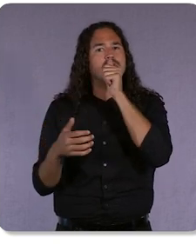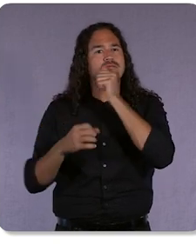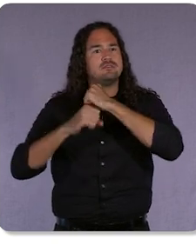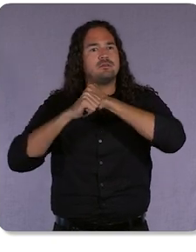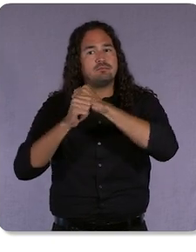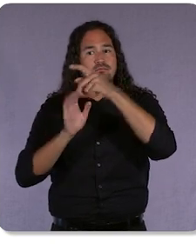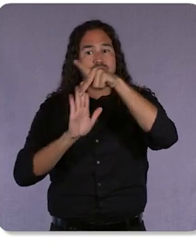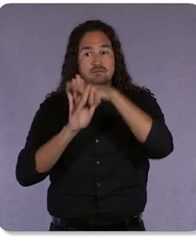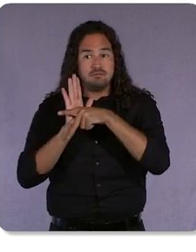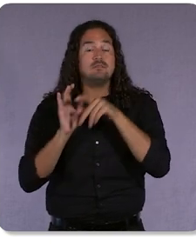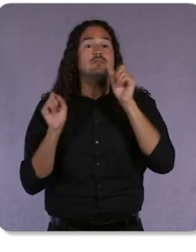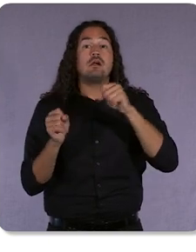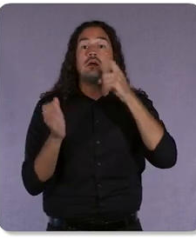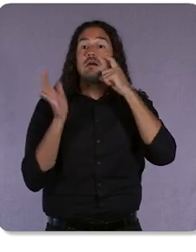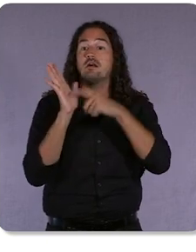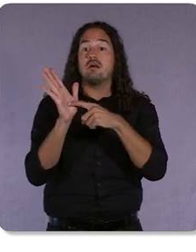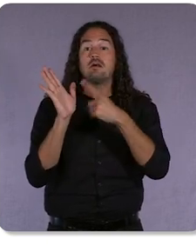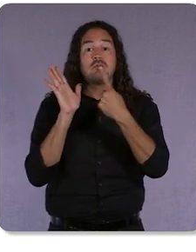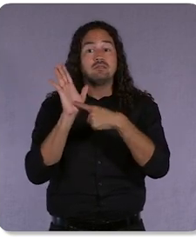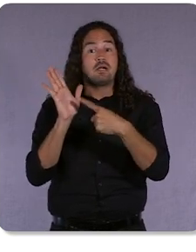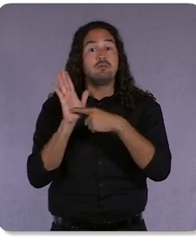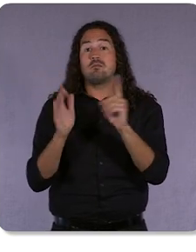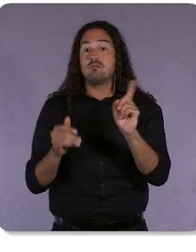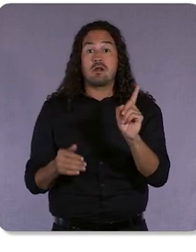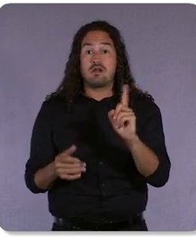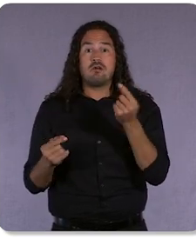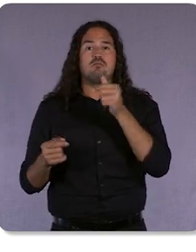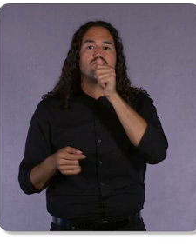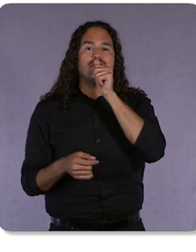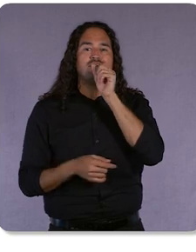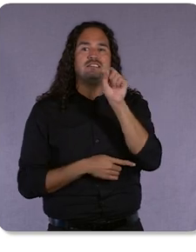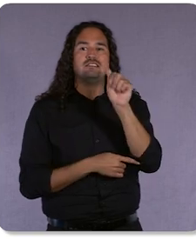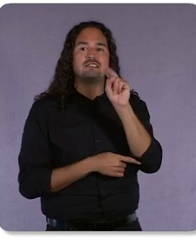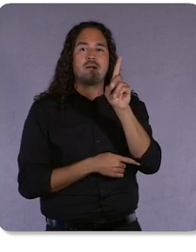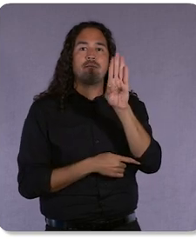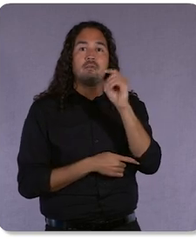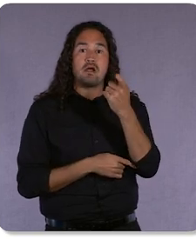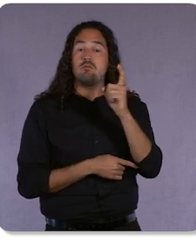with the Privacy Sandbox from Chrome and Android. Later this year, we'll expand our testing